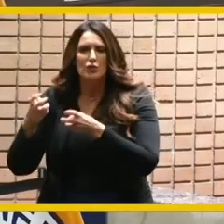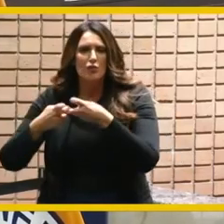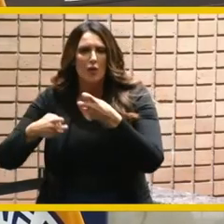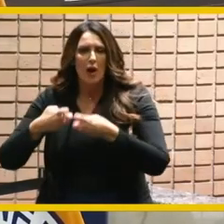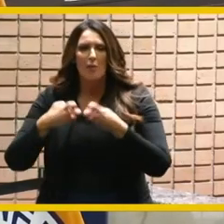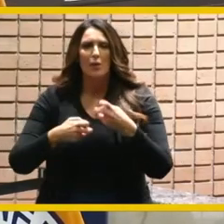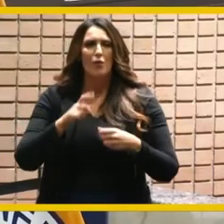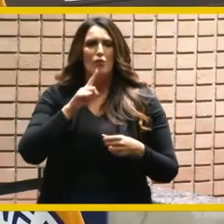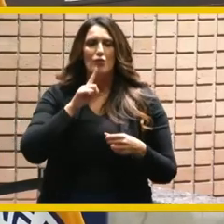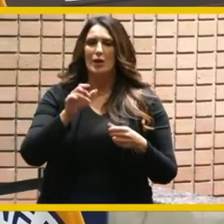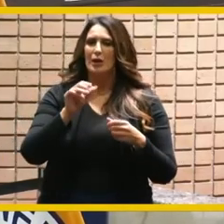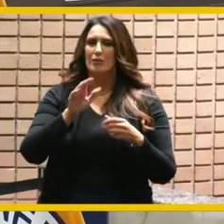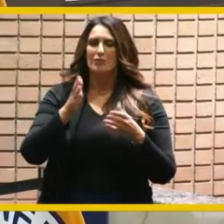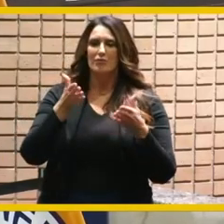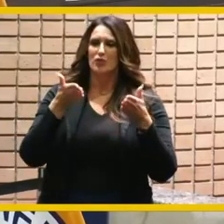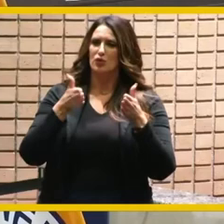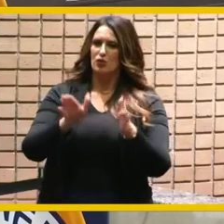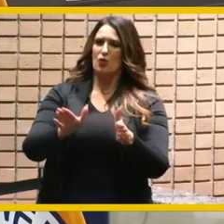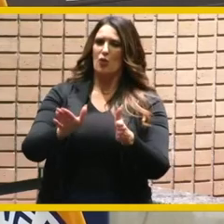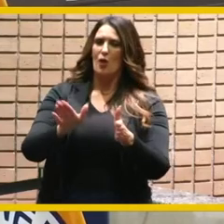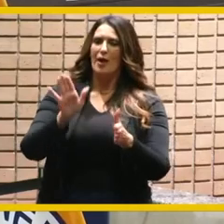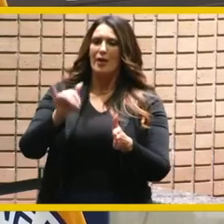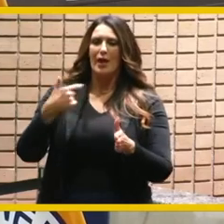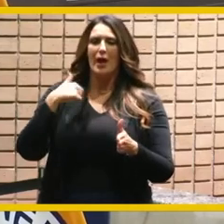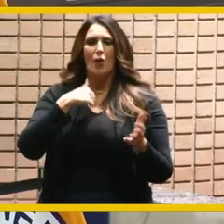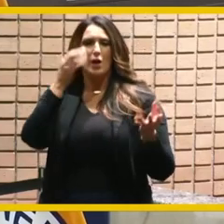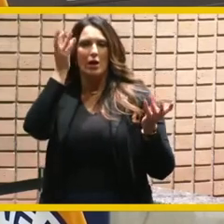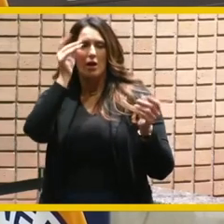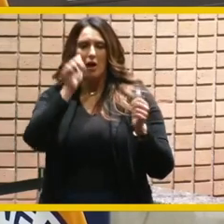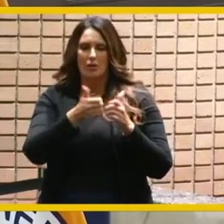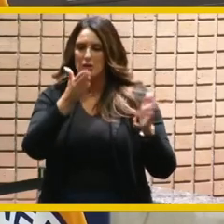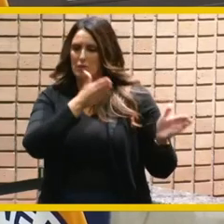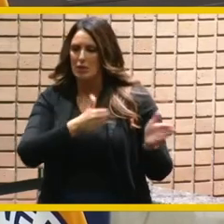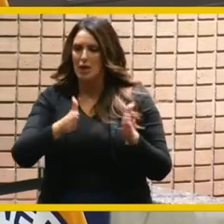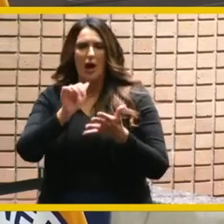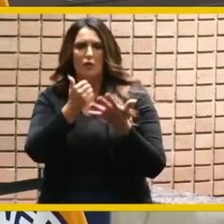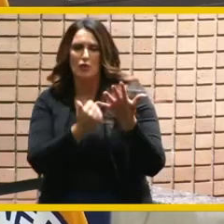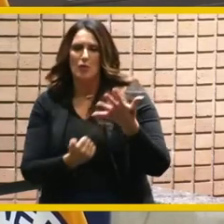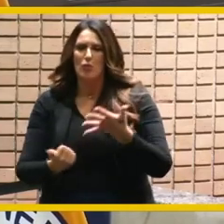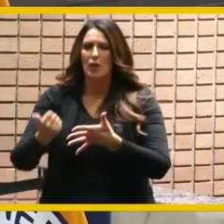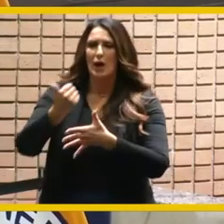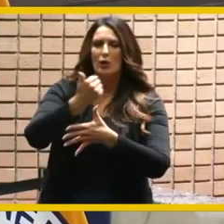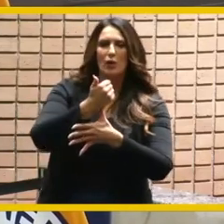regional housing needs assessment methodology to both prioritize desperately needed housing